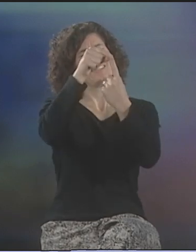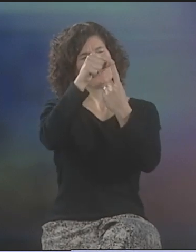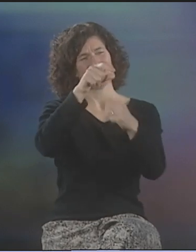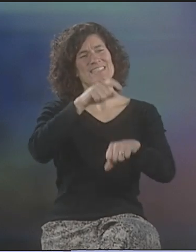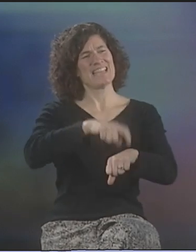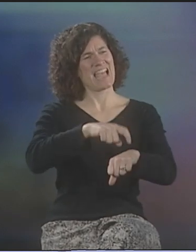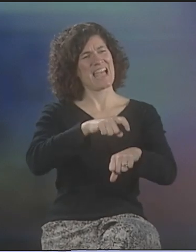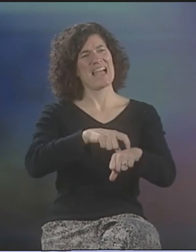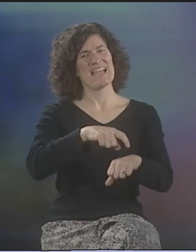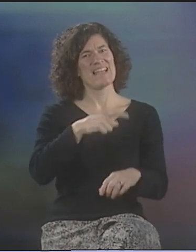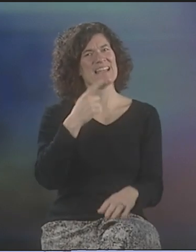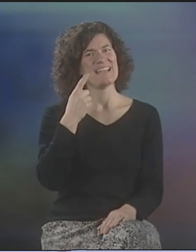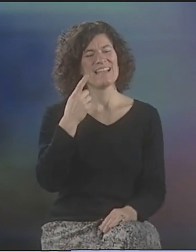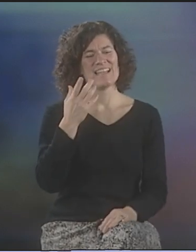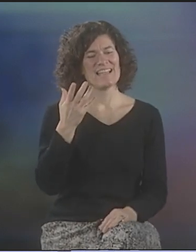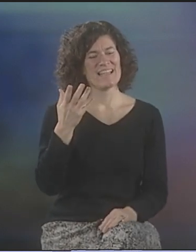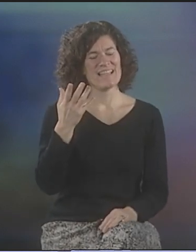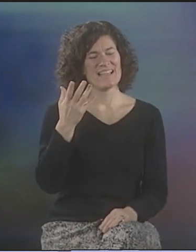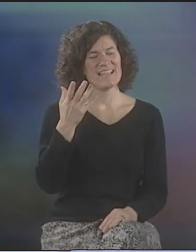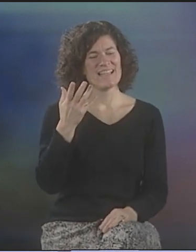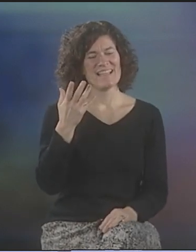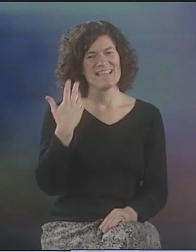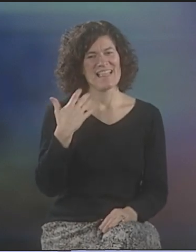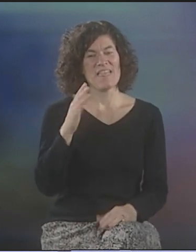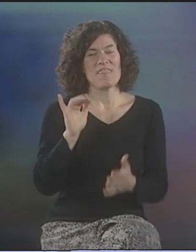IT WAS SO UNIQUE. WHAT A TIME IT WAS."